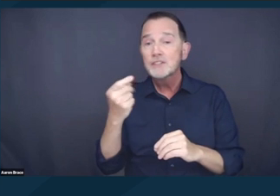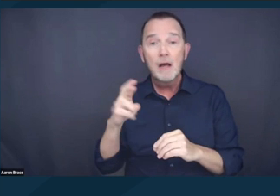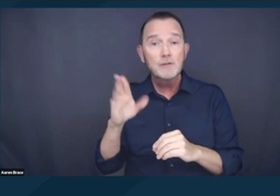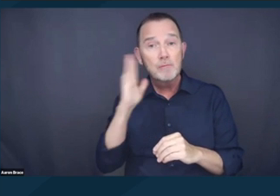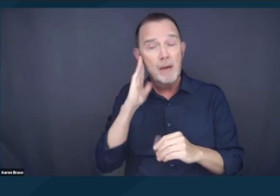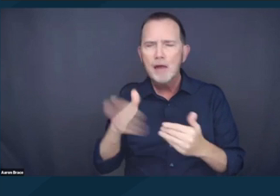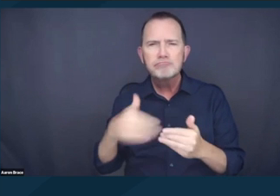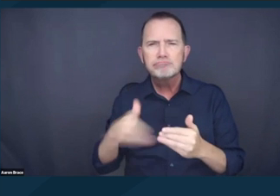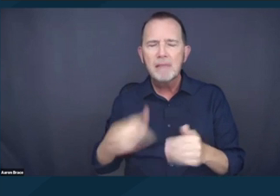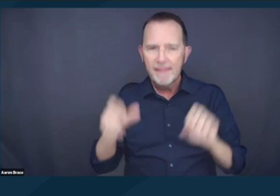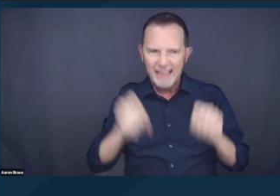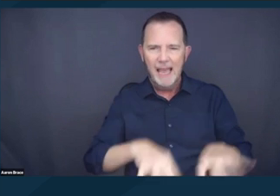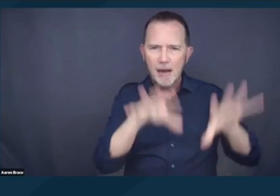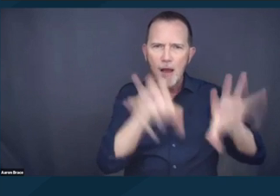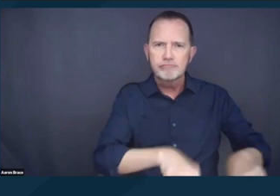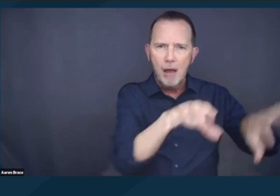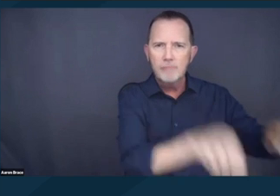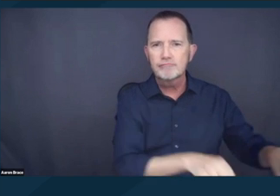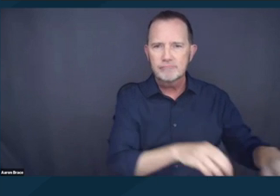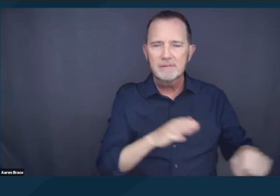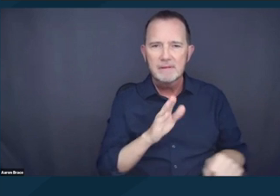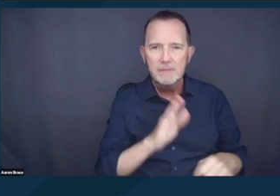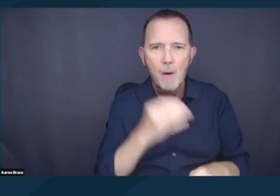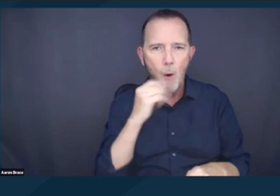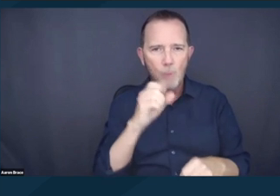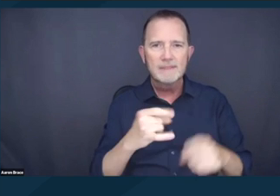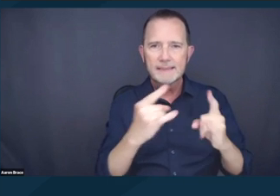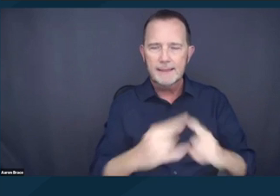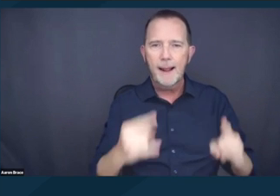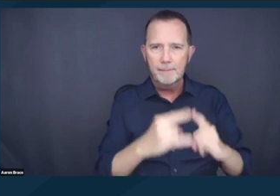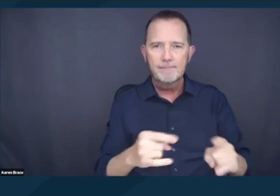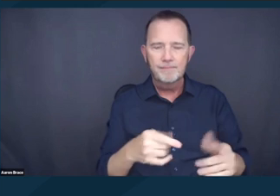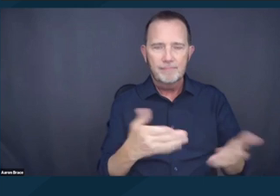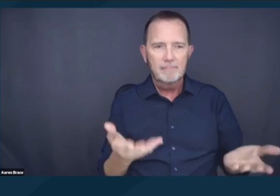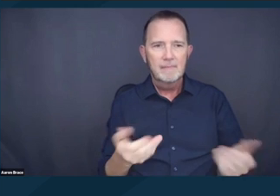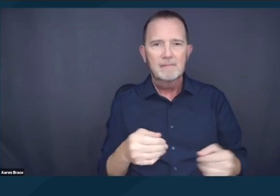And this is going to have really devastating results for the disability community,